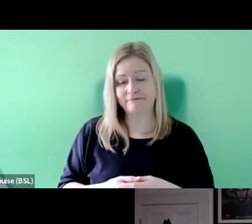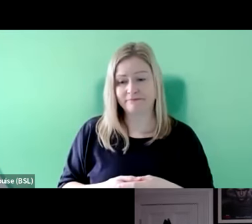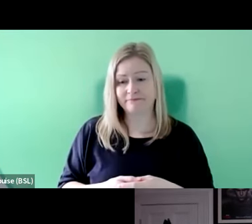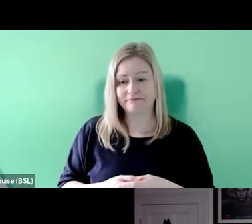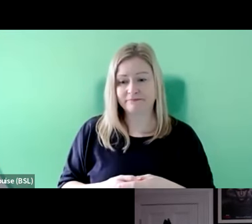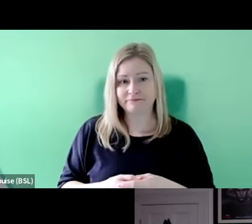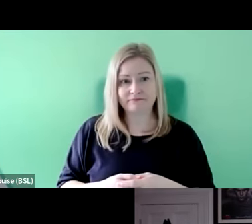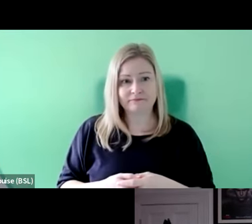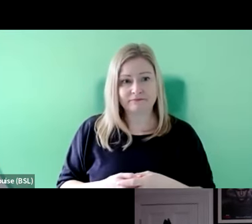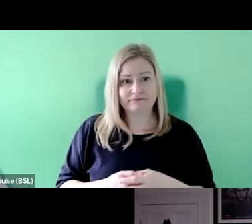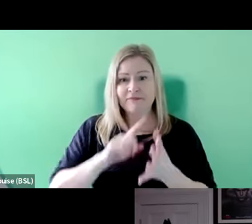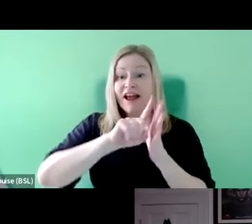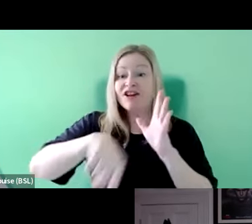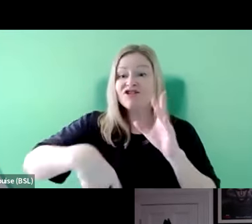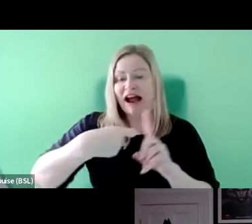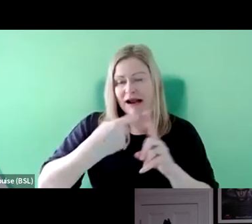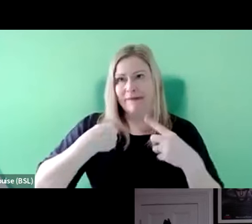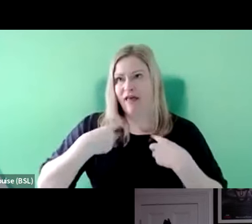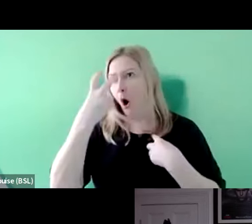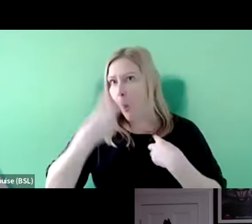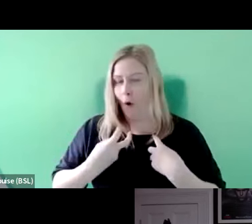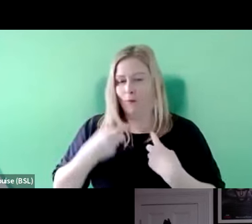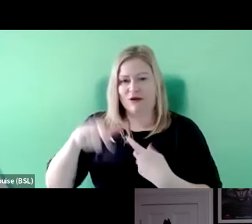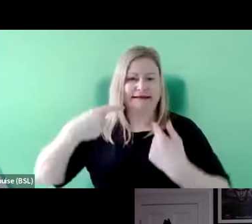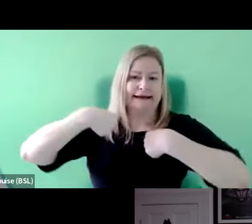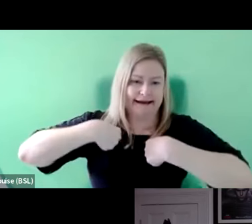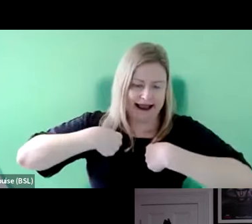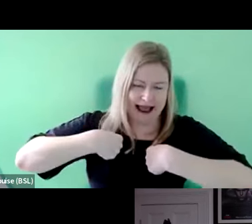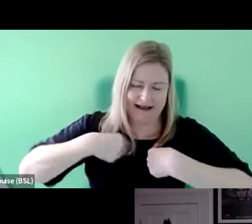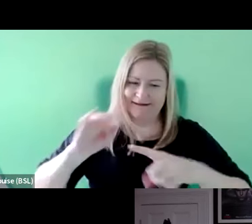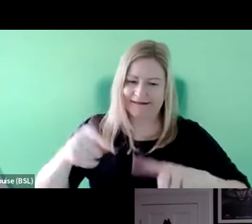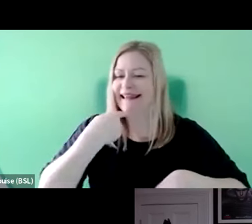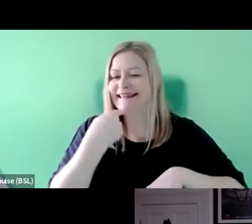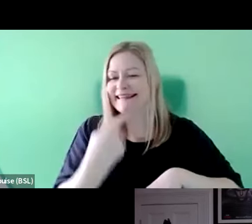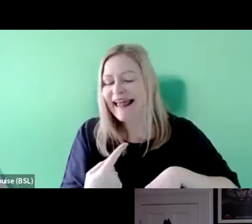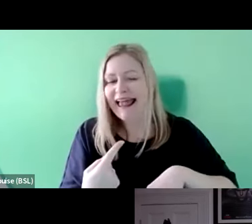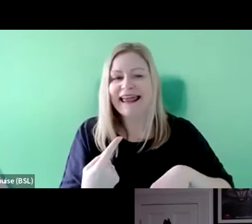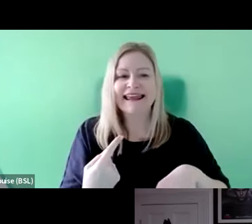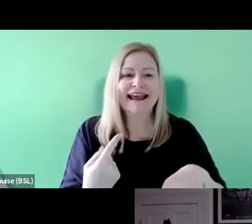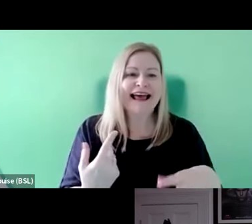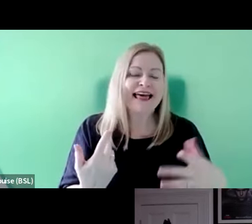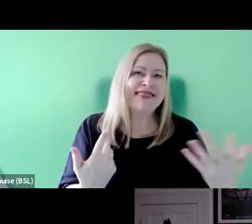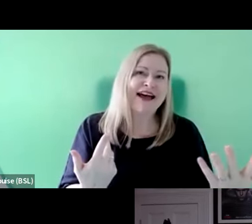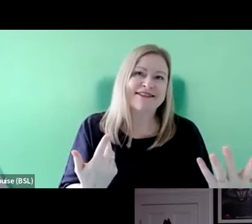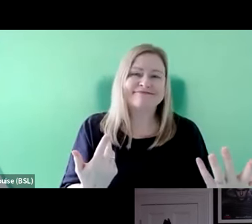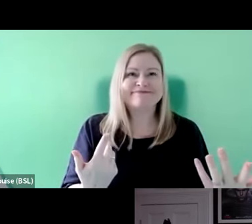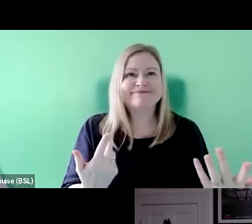I'm the old bastard here and I can say that the change in the length of my career has